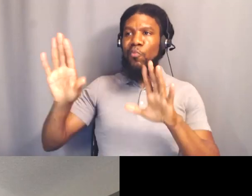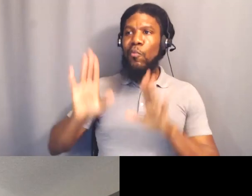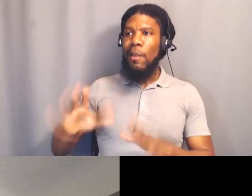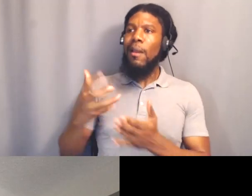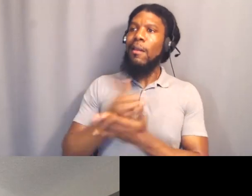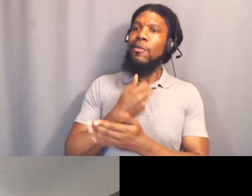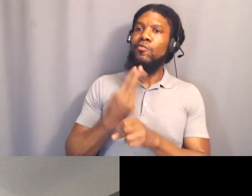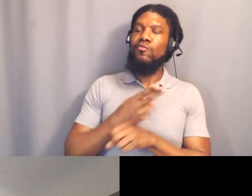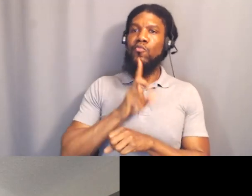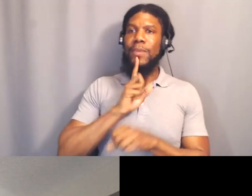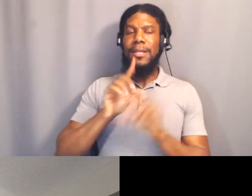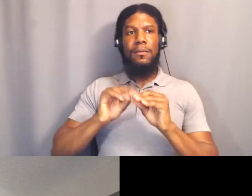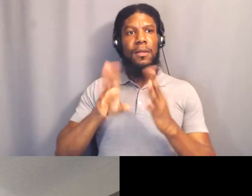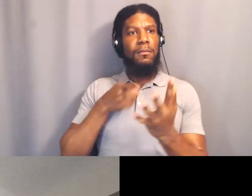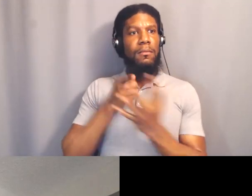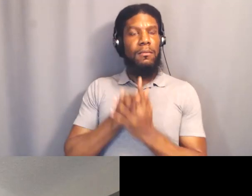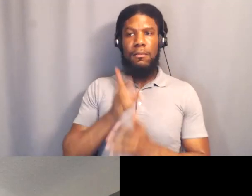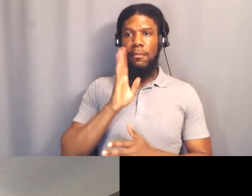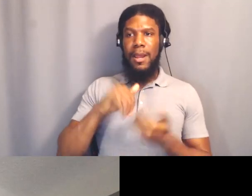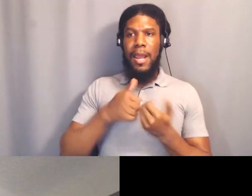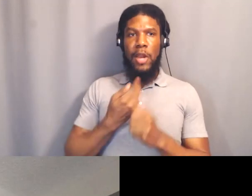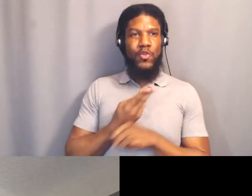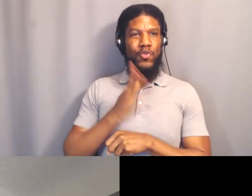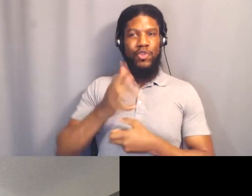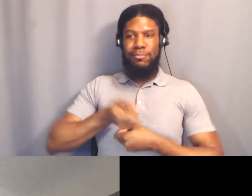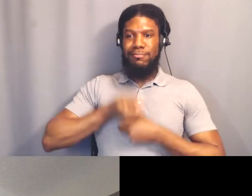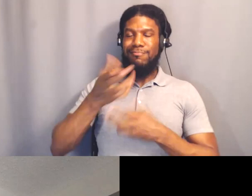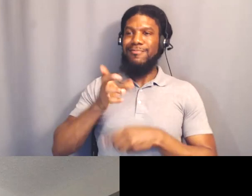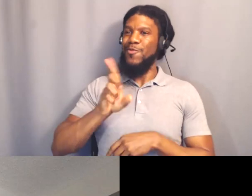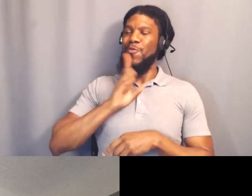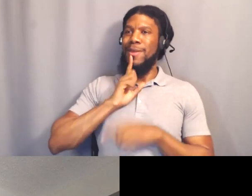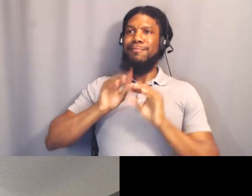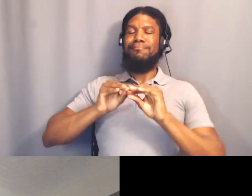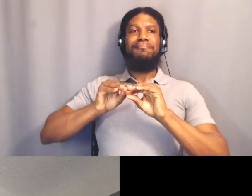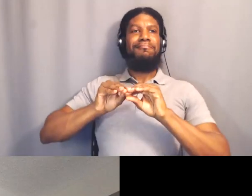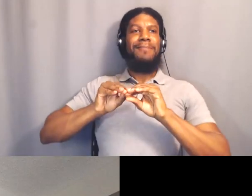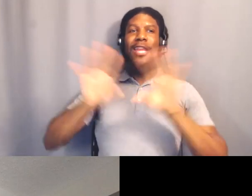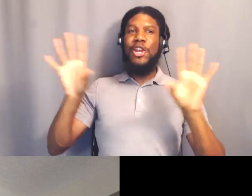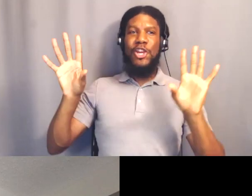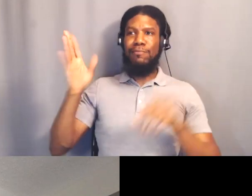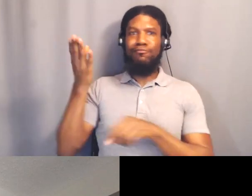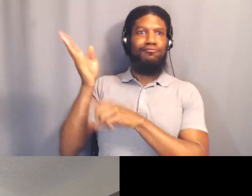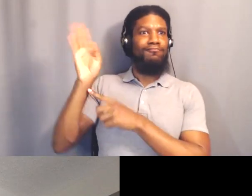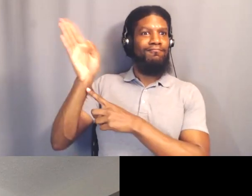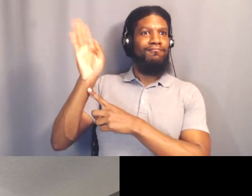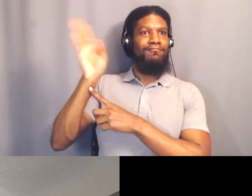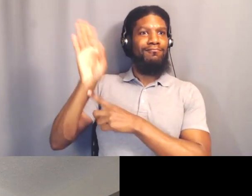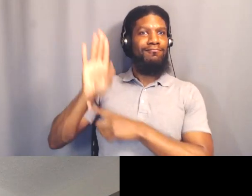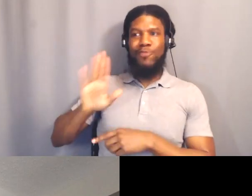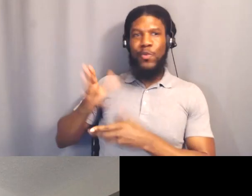Speaking at rallies is a very clear way to use your voice. And organizing with folks, right?